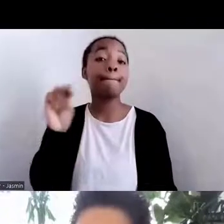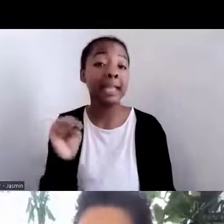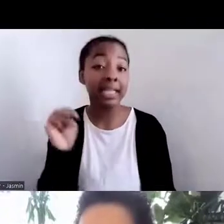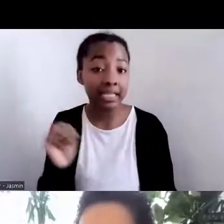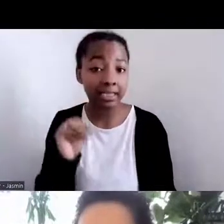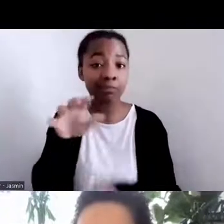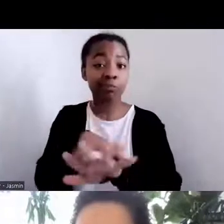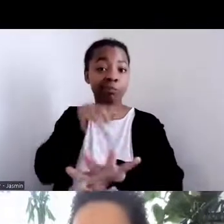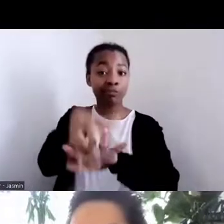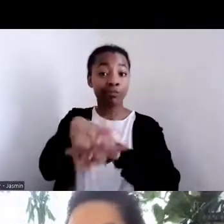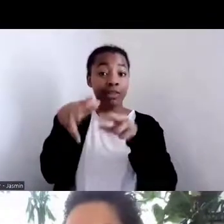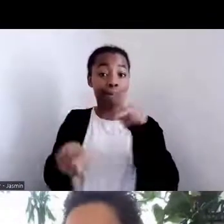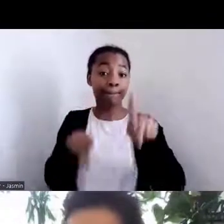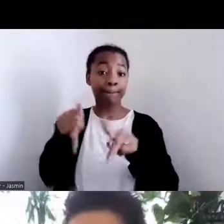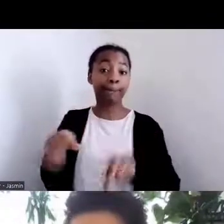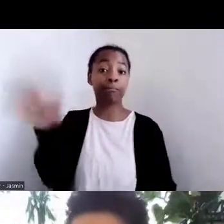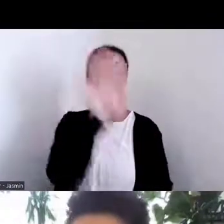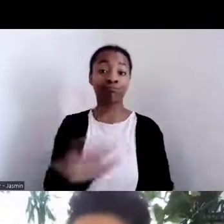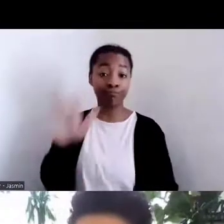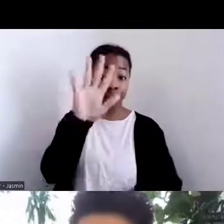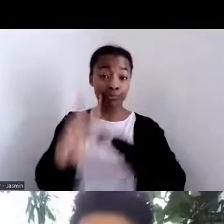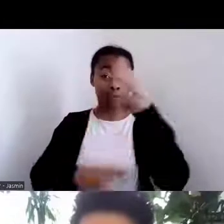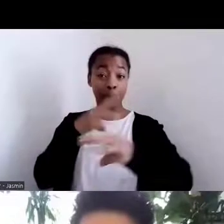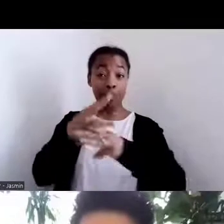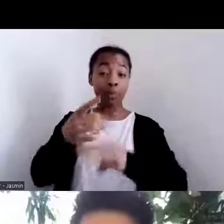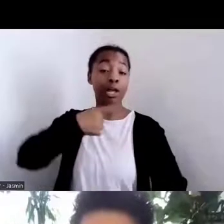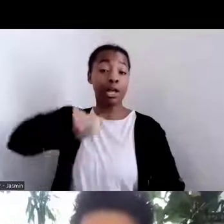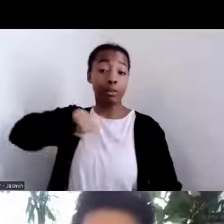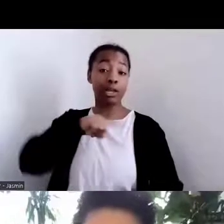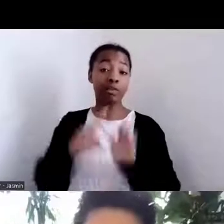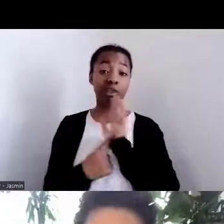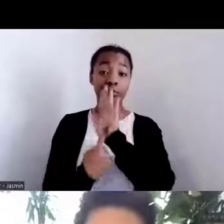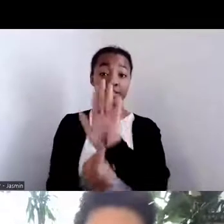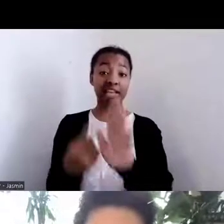and we represent over 5,000 distinct cultures, and we